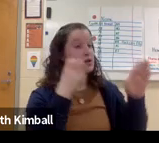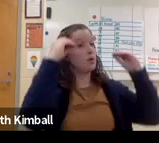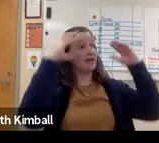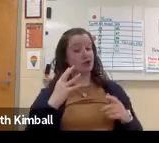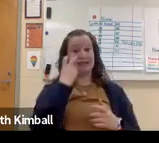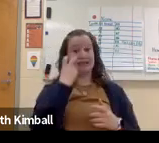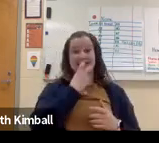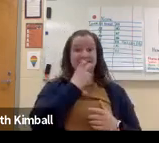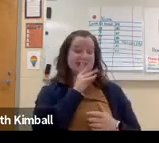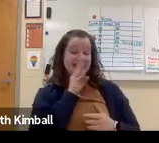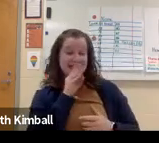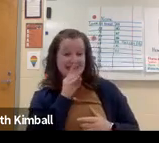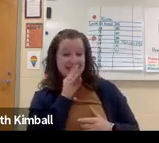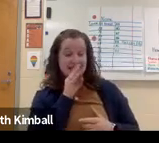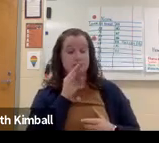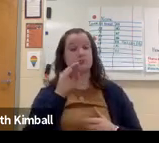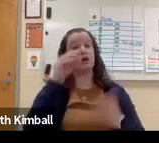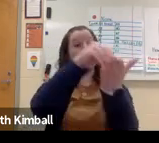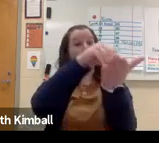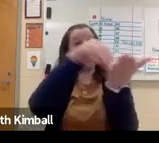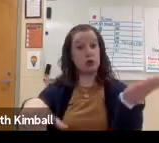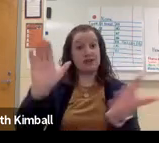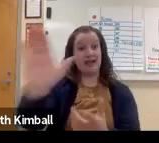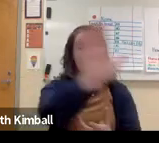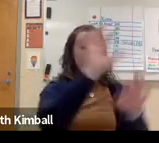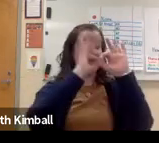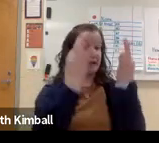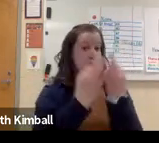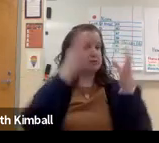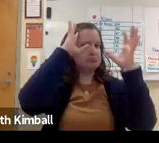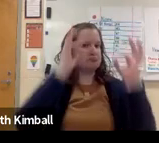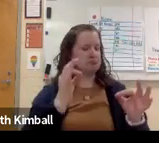They have a focus on spoken language, so the teachers use spoken language.